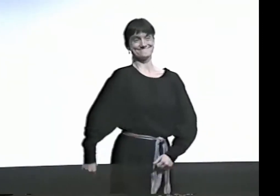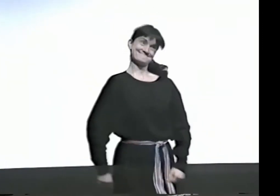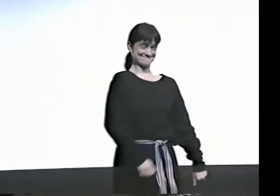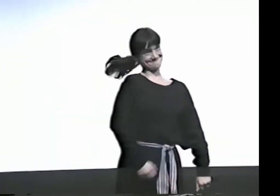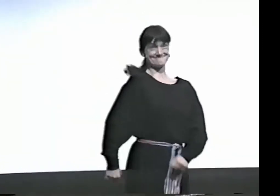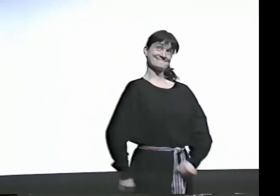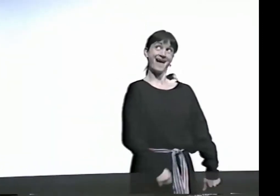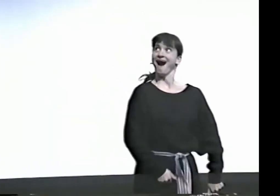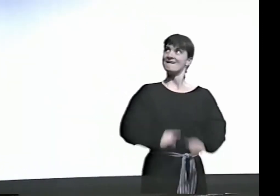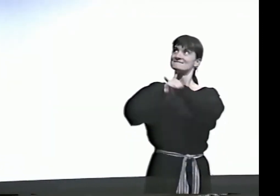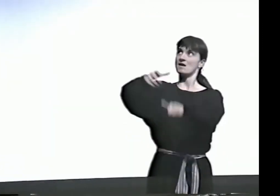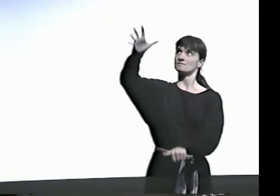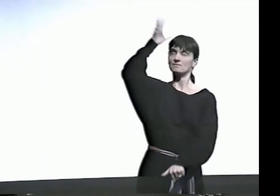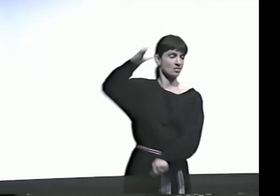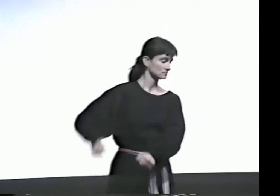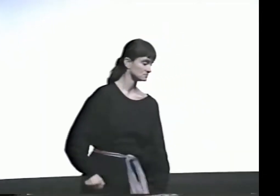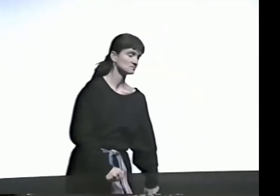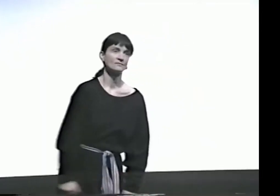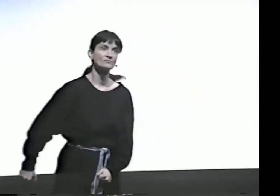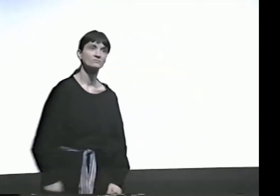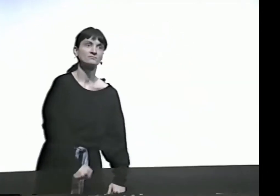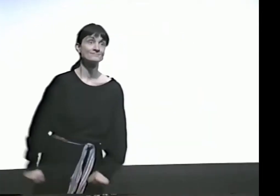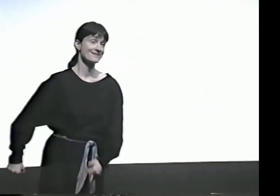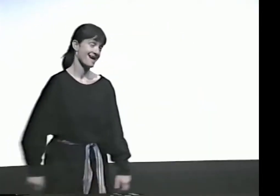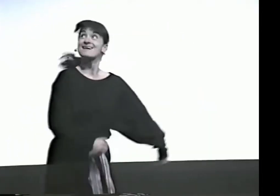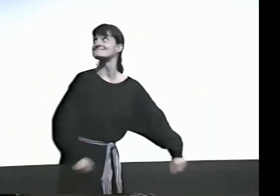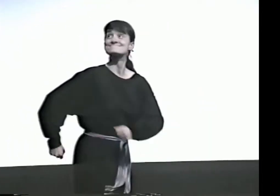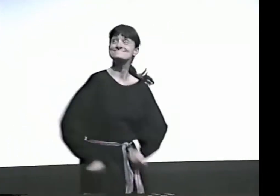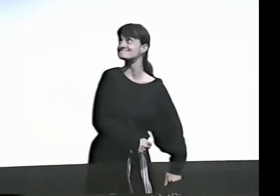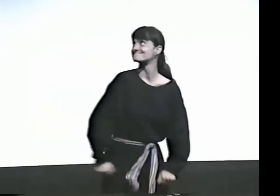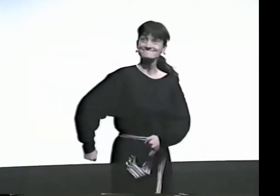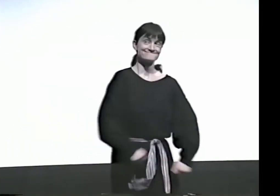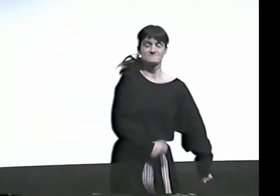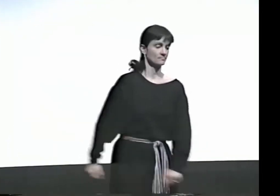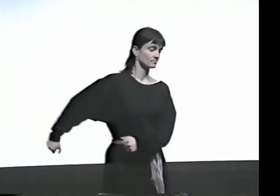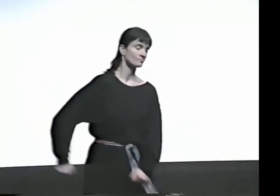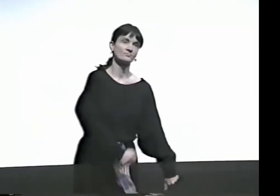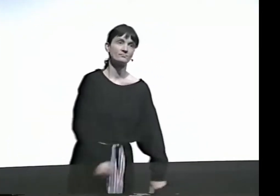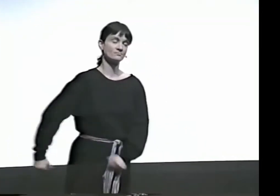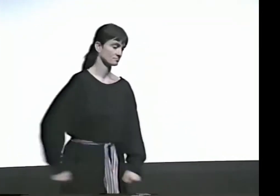BLUE EYES-- LOOKS TO HIS FATHER, THE FATHER AND HIS SON.